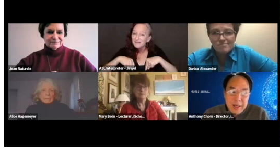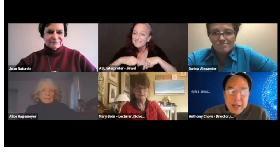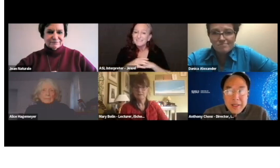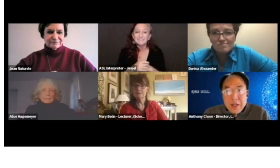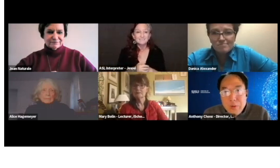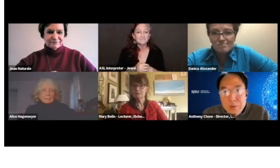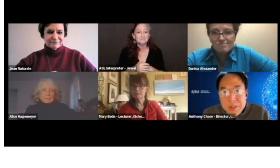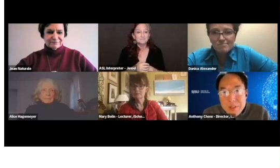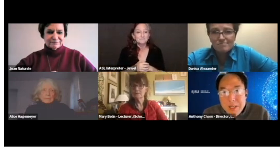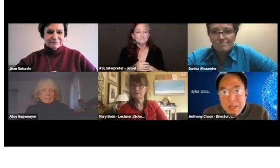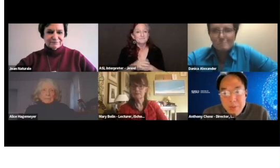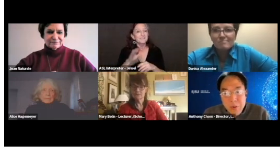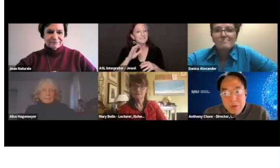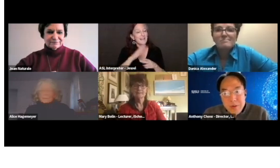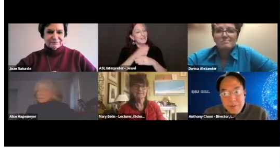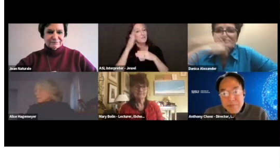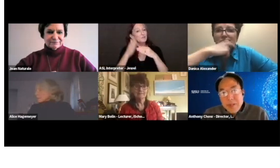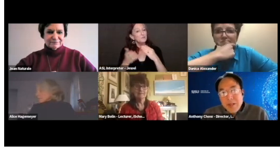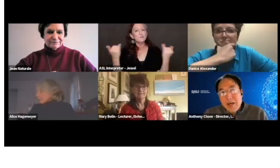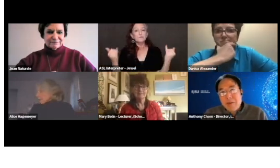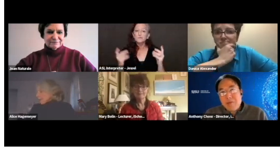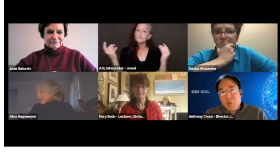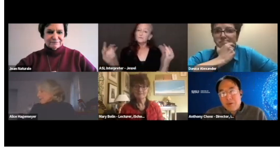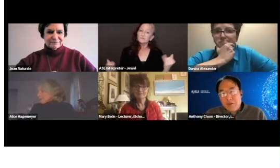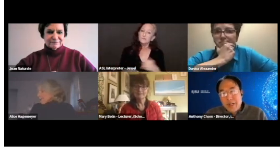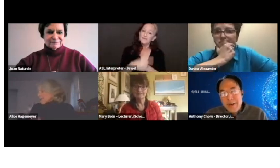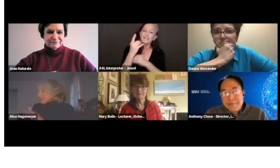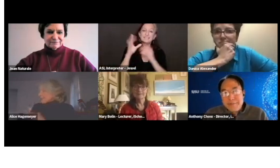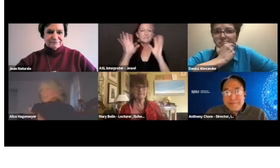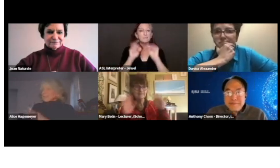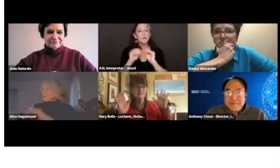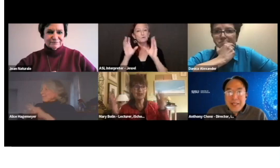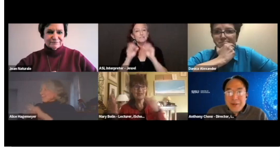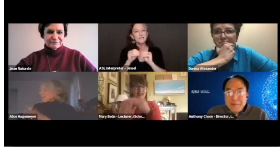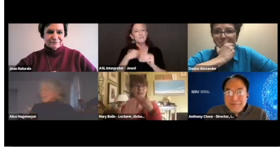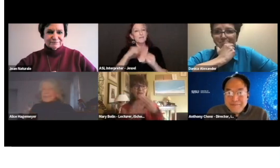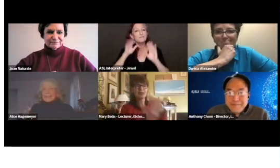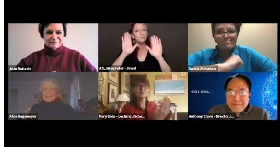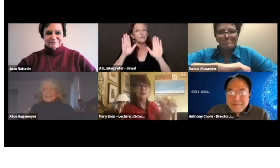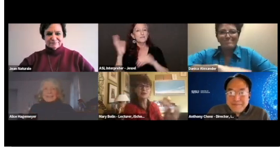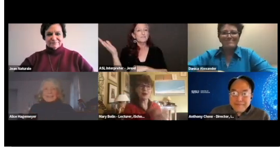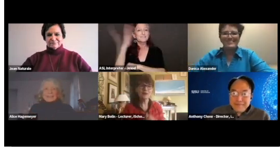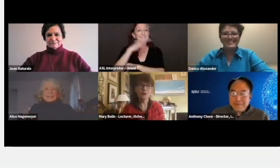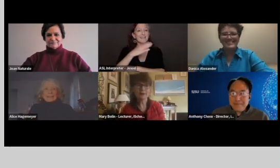And that concludes today's symposium. Have a wonderful day. Thank you. Thank you, everyone.